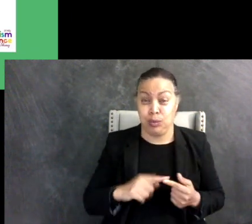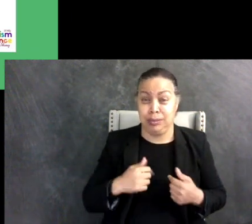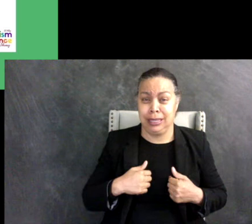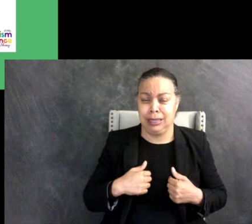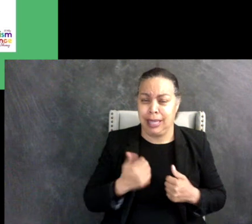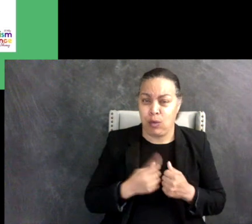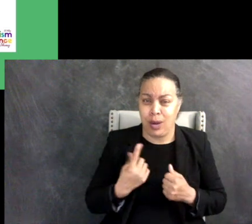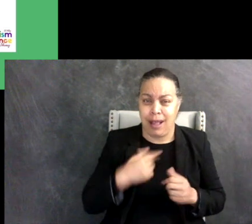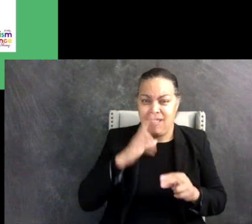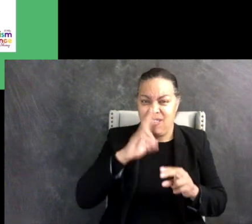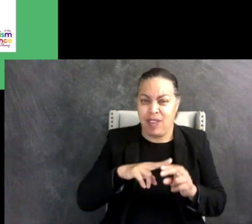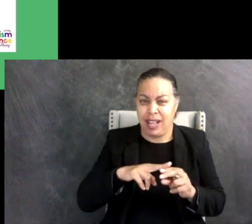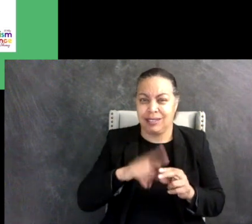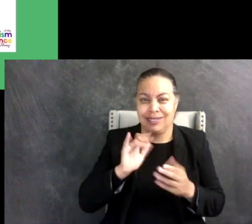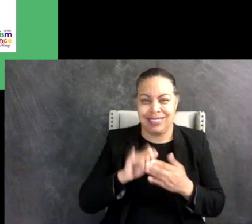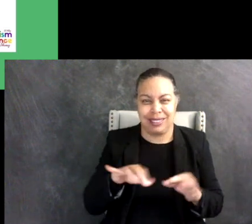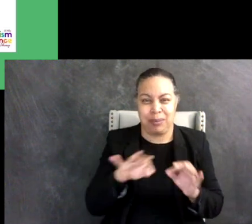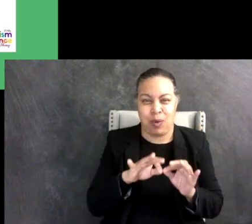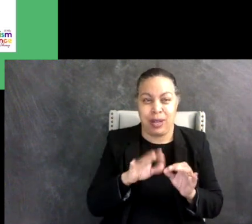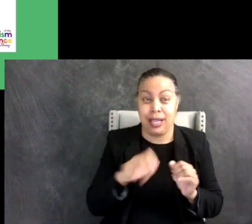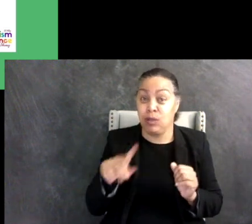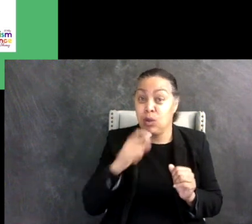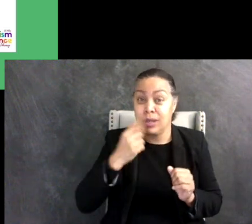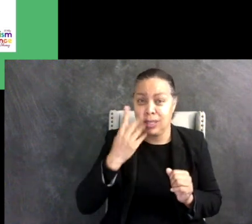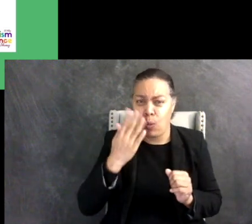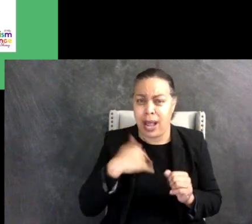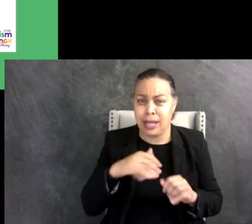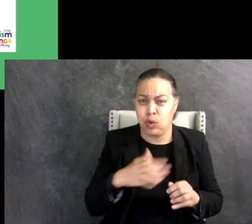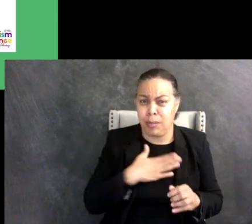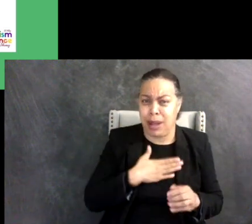just because you don't understand the value of doing things my way, doesn't make it wrong.